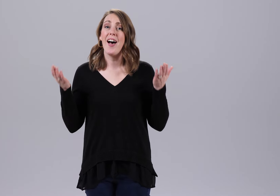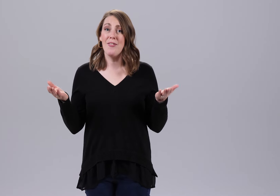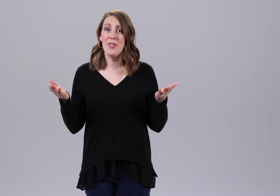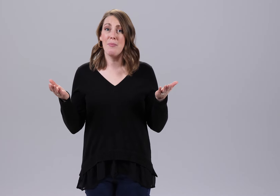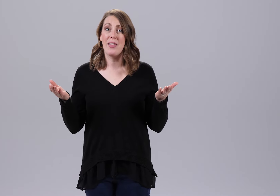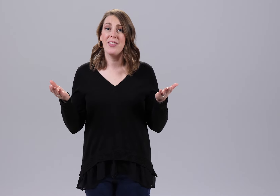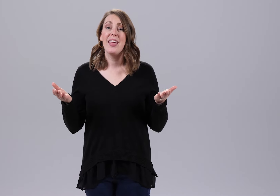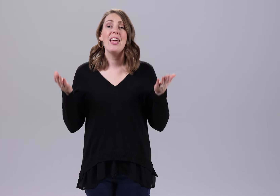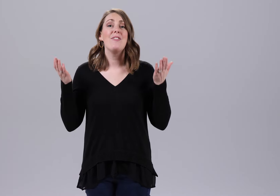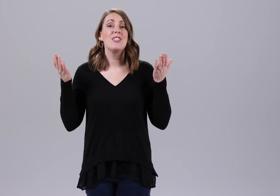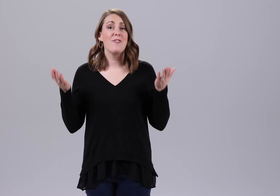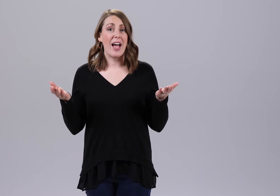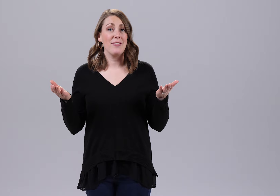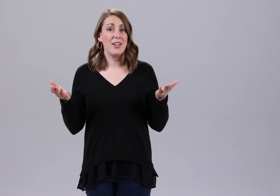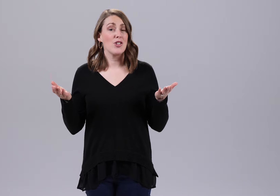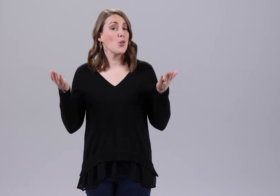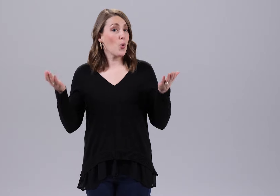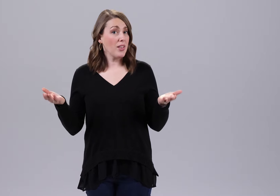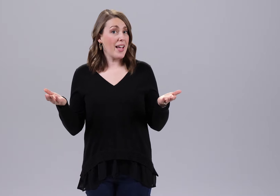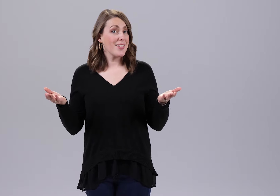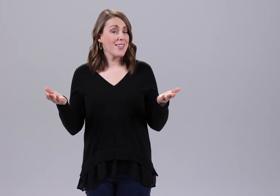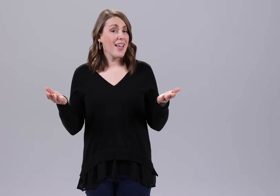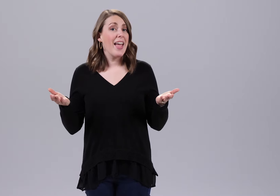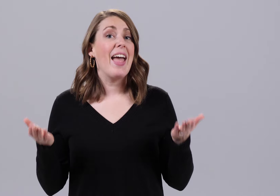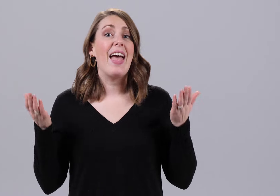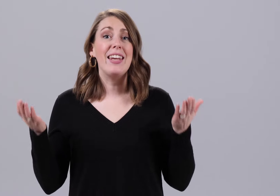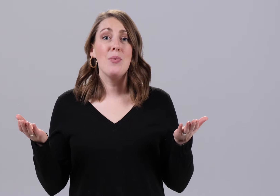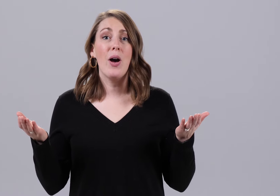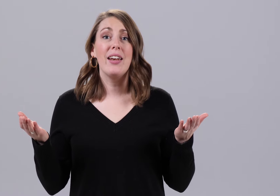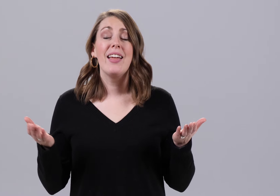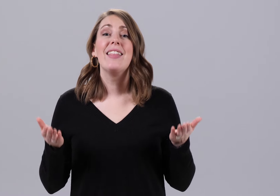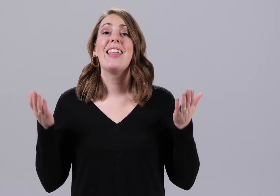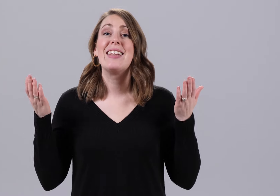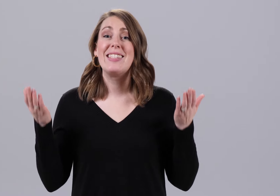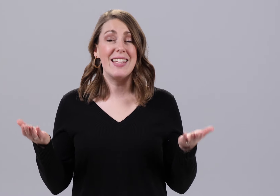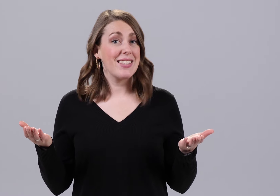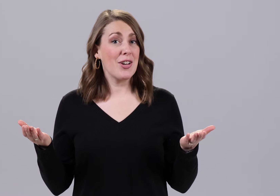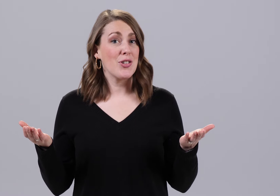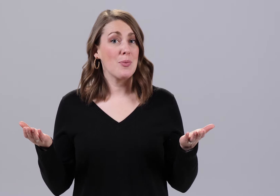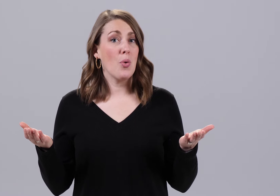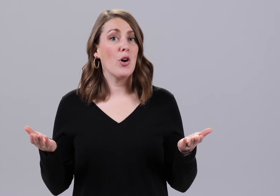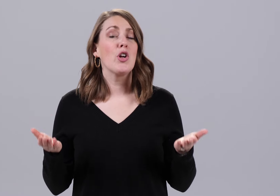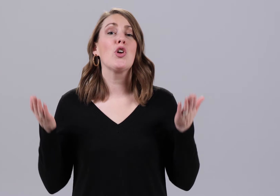of the month if it's five letters or less. Any one that is six letters or more, you're